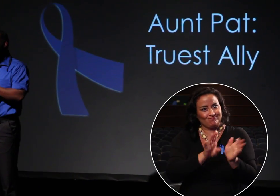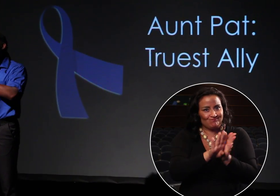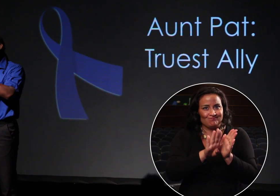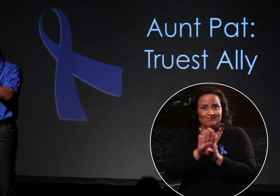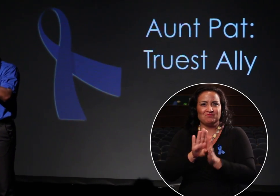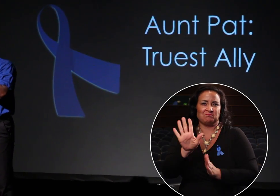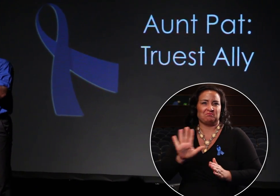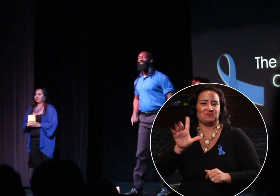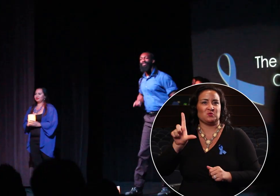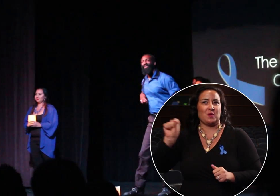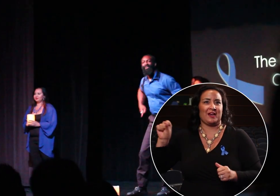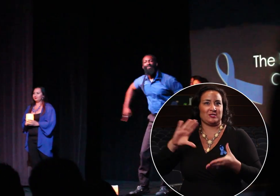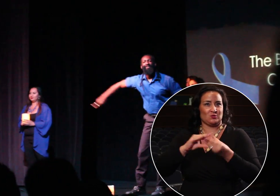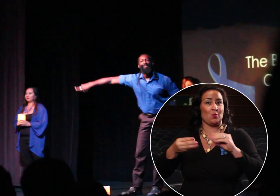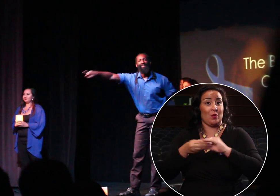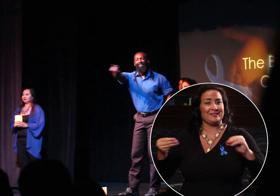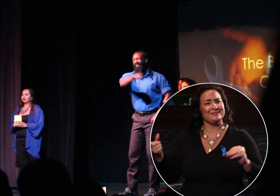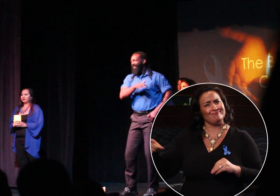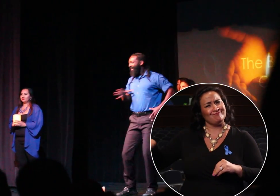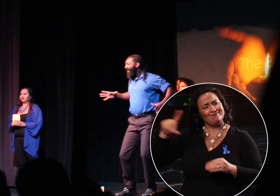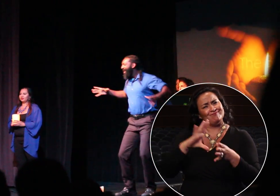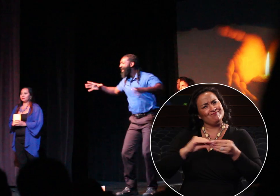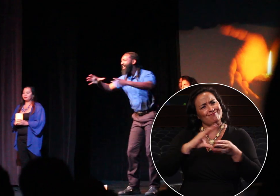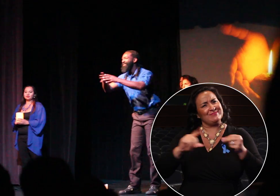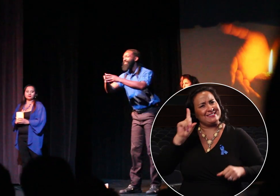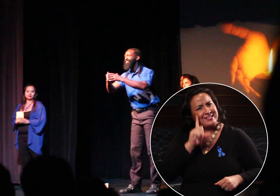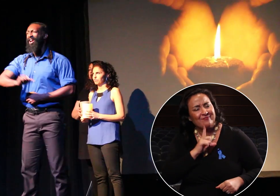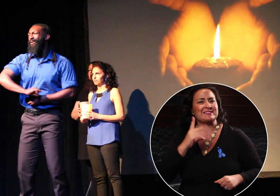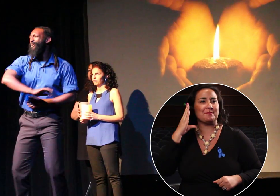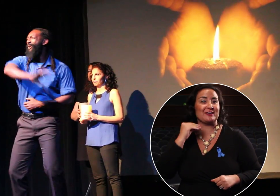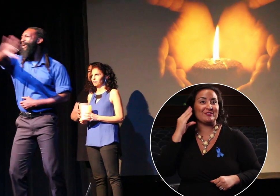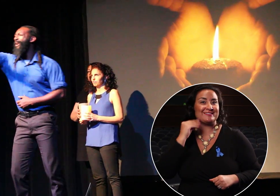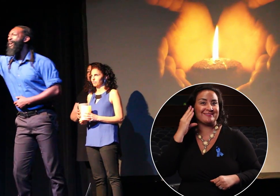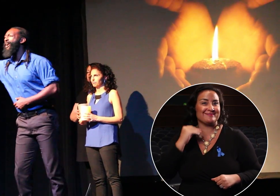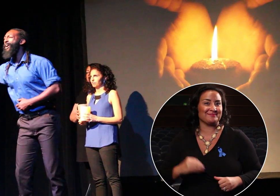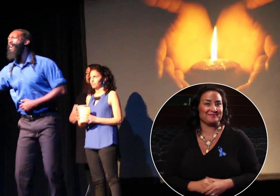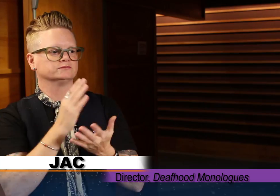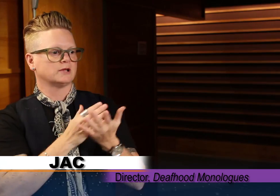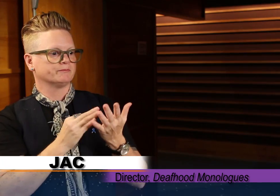stories to tell the Deaf experience.